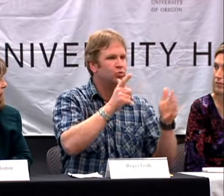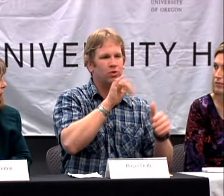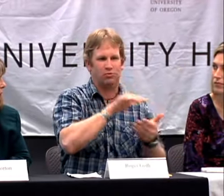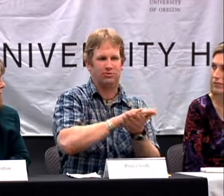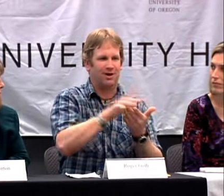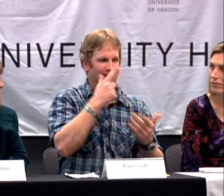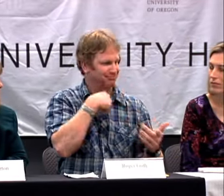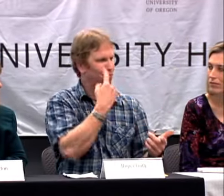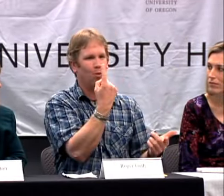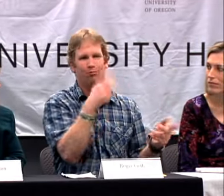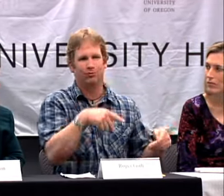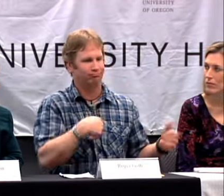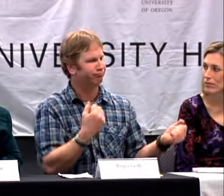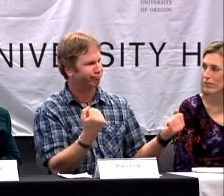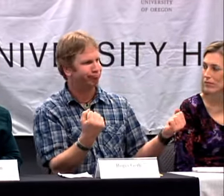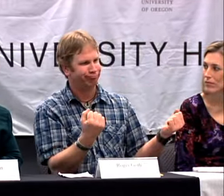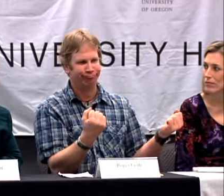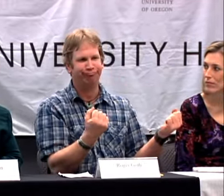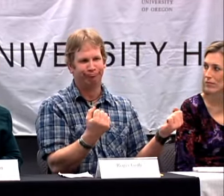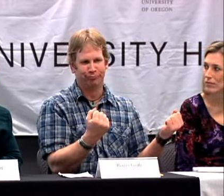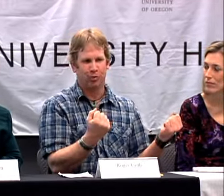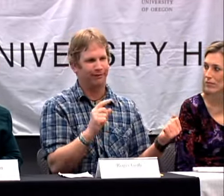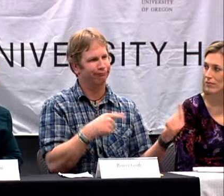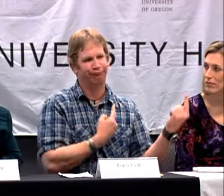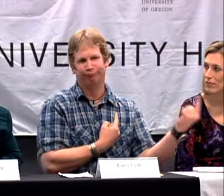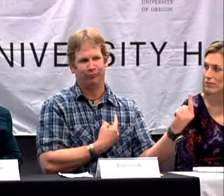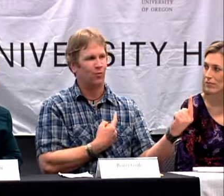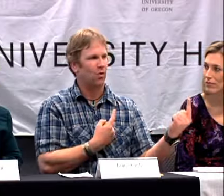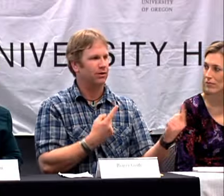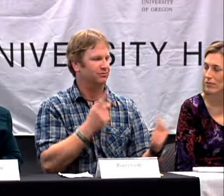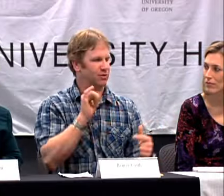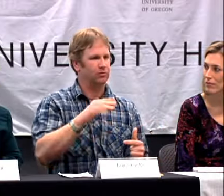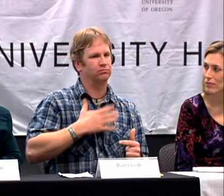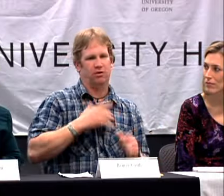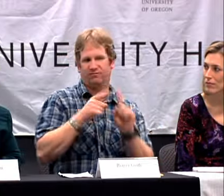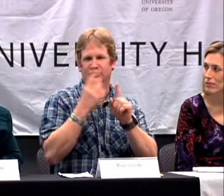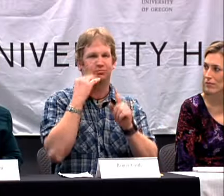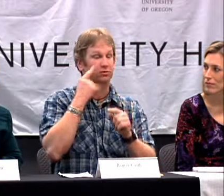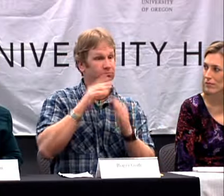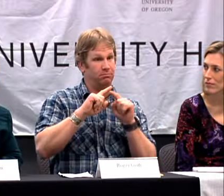TOGETHER AND IT WAS NICE FOR ME BECAUSE WE COULD SIGN TOGETHER.